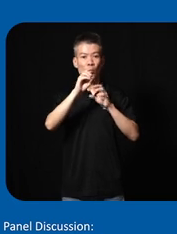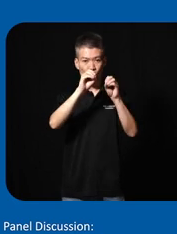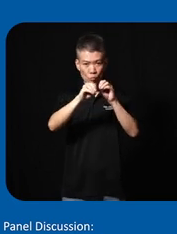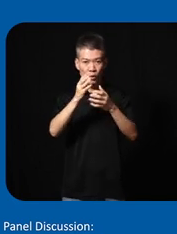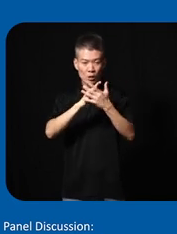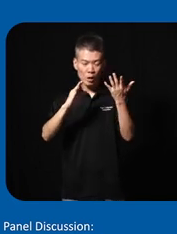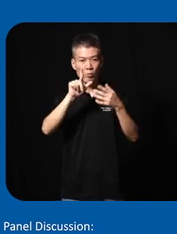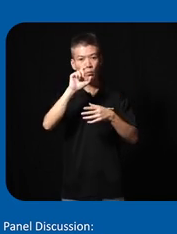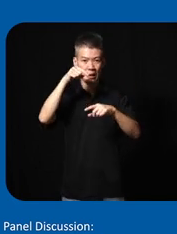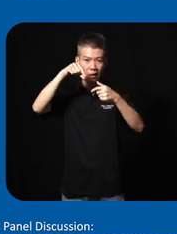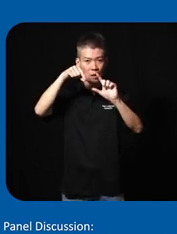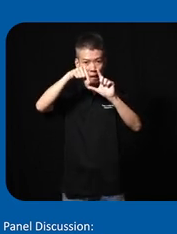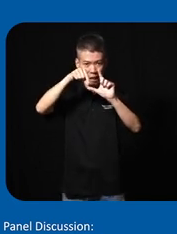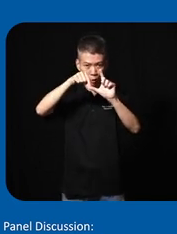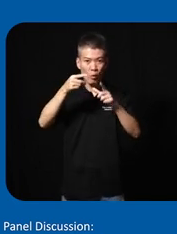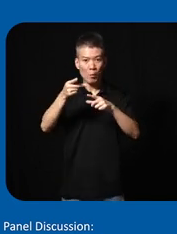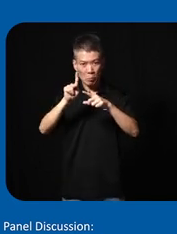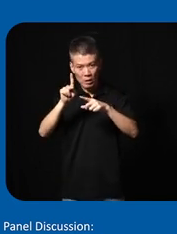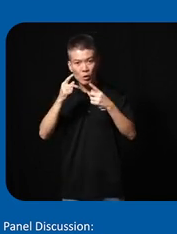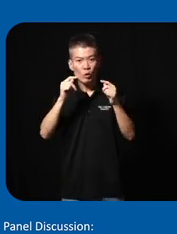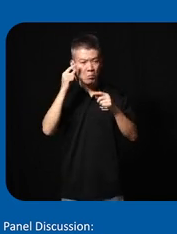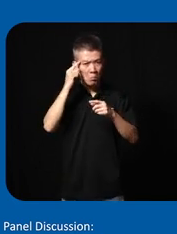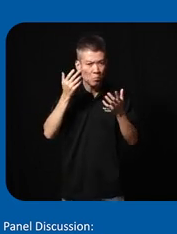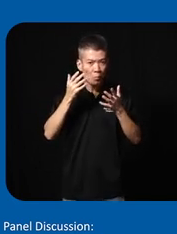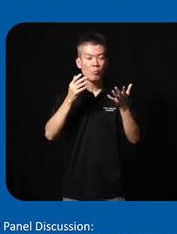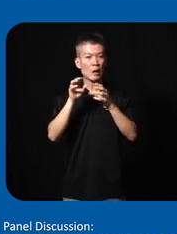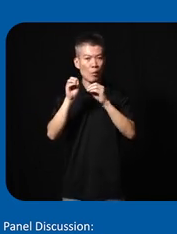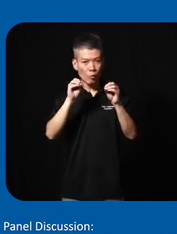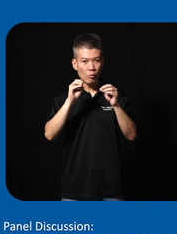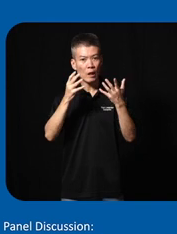some Lego pieces they tried to figure figure out what were the movements that were important to